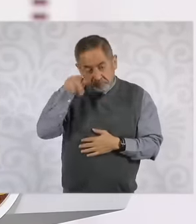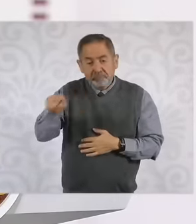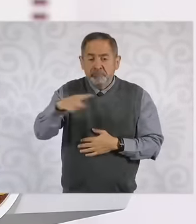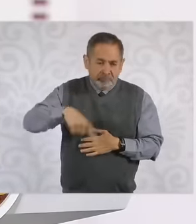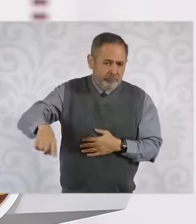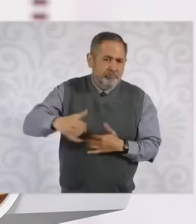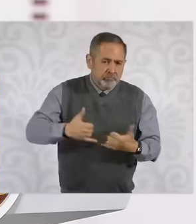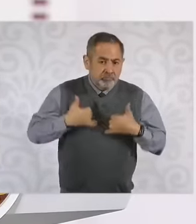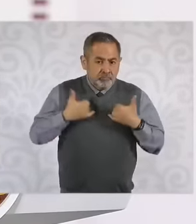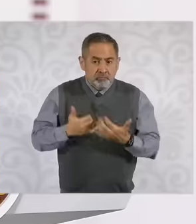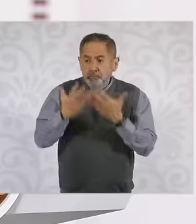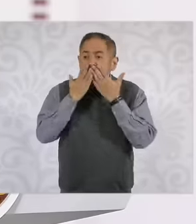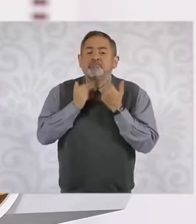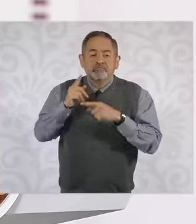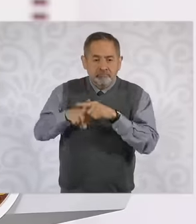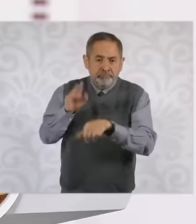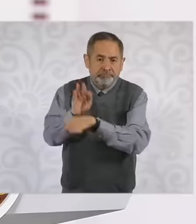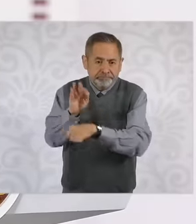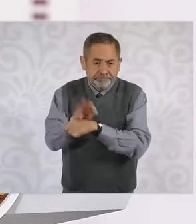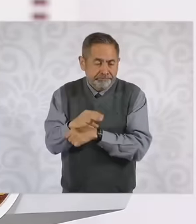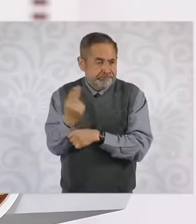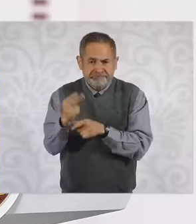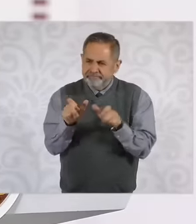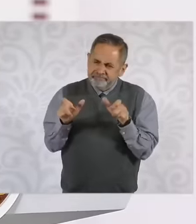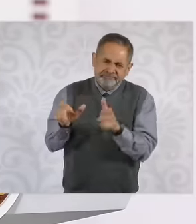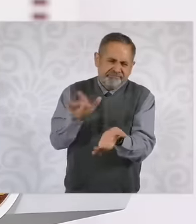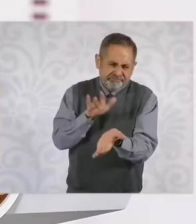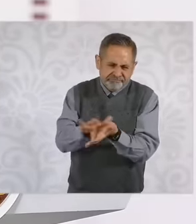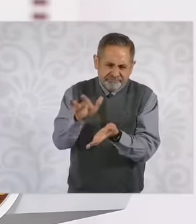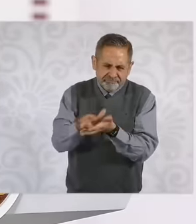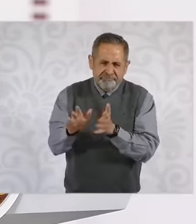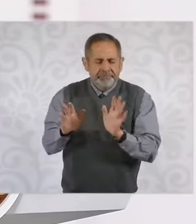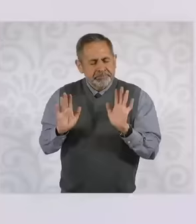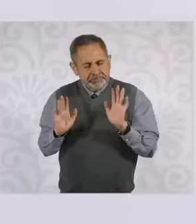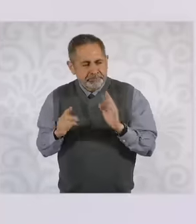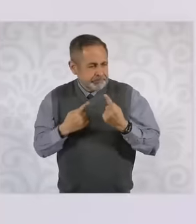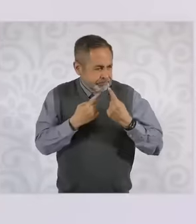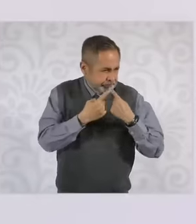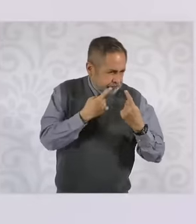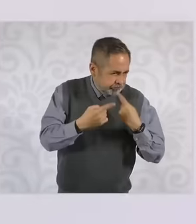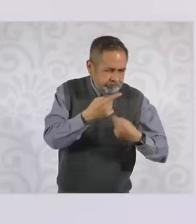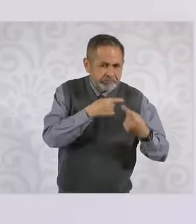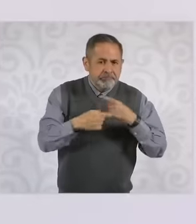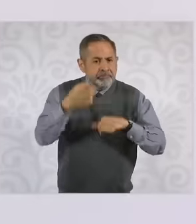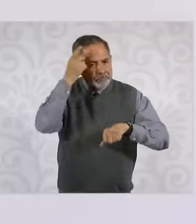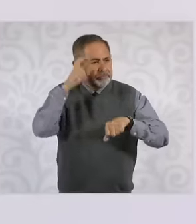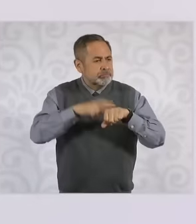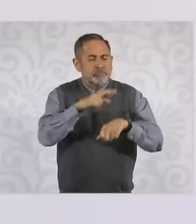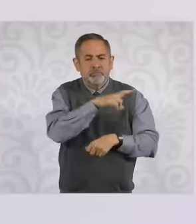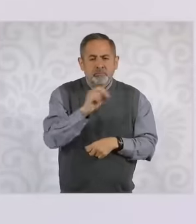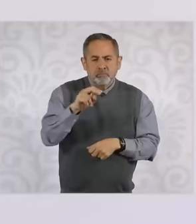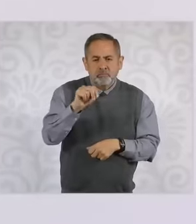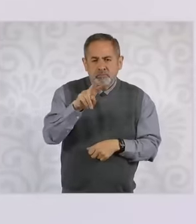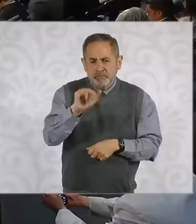in this country that most requires this support, commented the director of conavi Rodrigo Chávez,